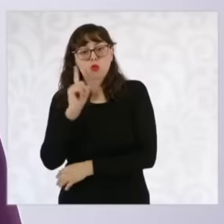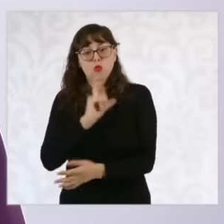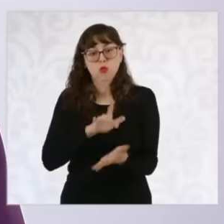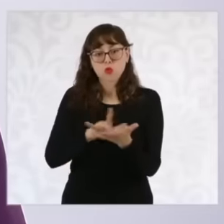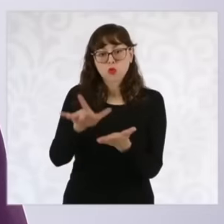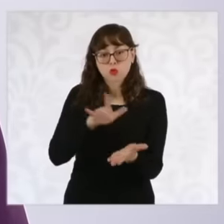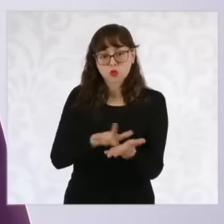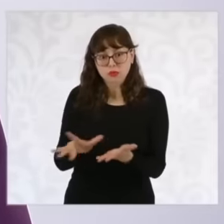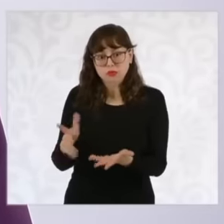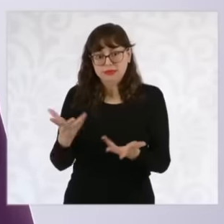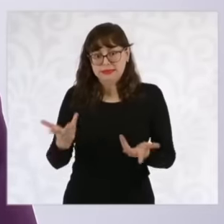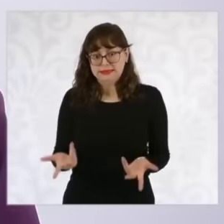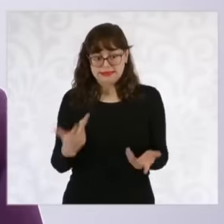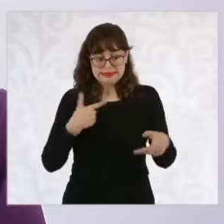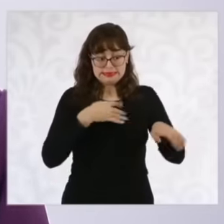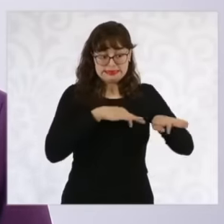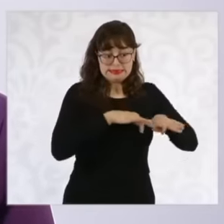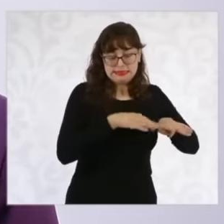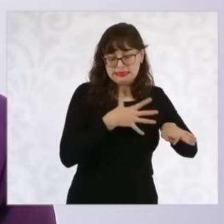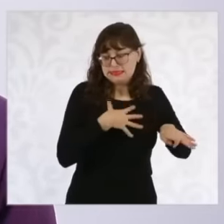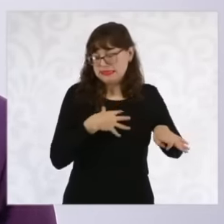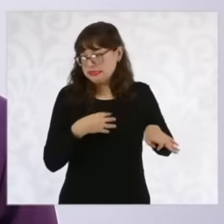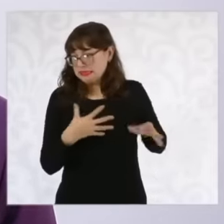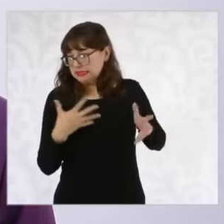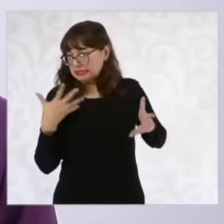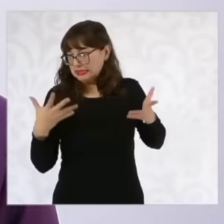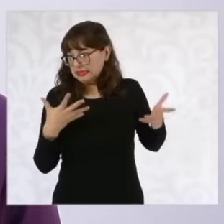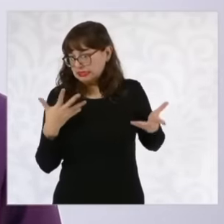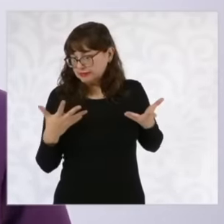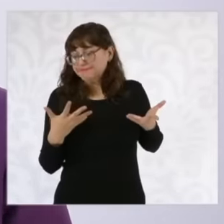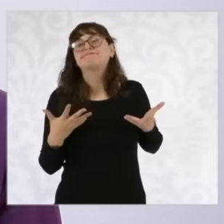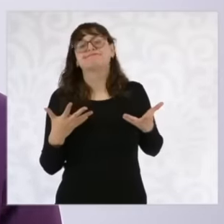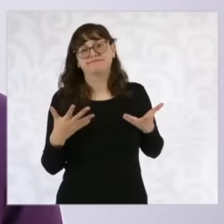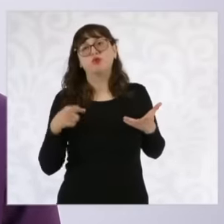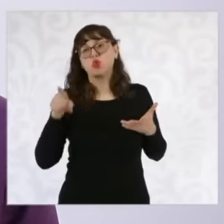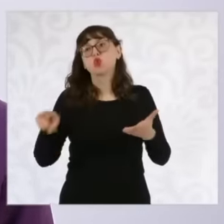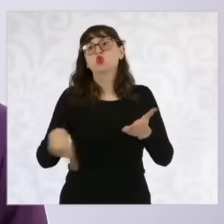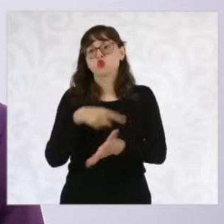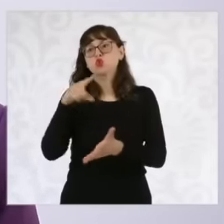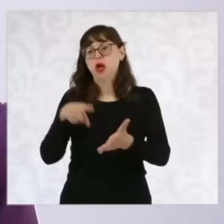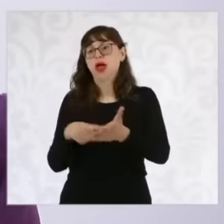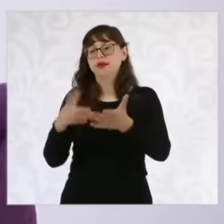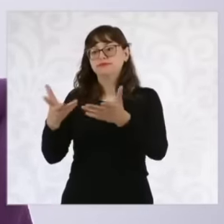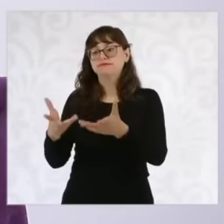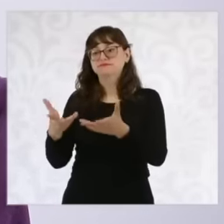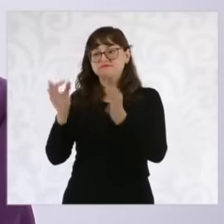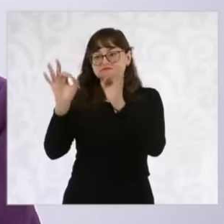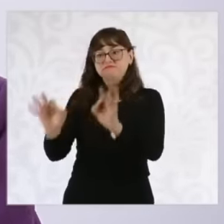leave our sons and daughters in a well-cared for place and for them to learn is something that we have